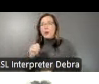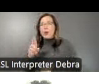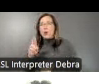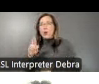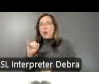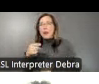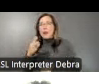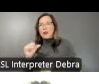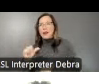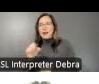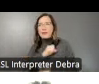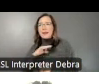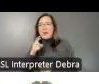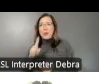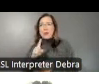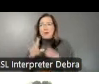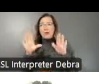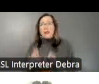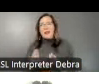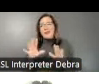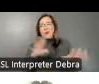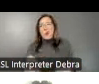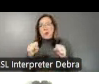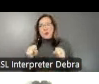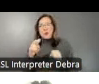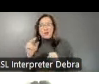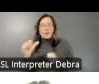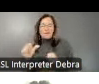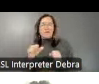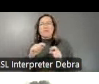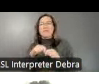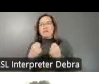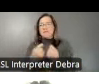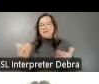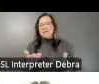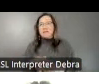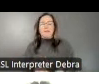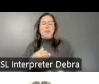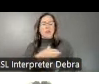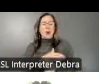here. Before we start with our regular business, let's pause to focus on our colleagues and fellow